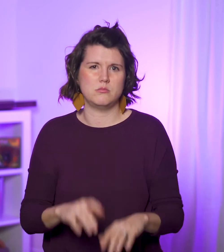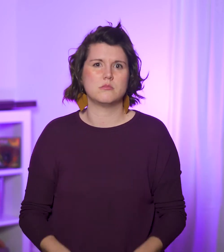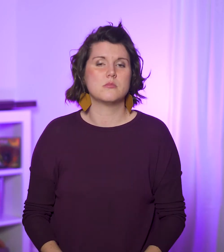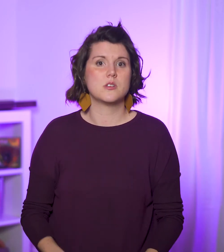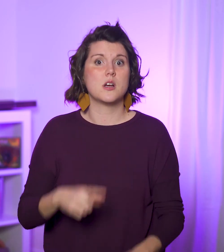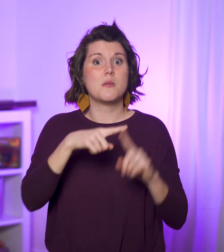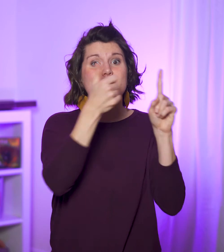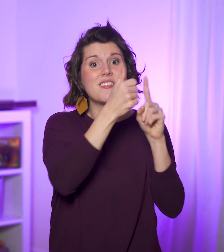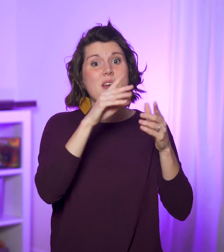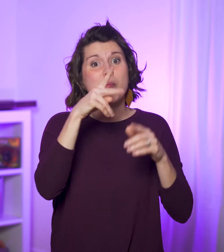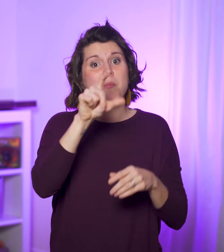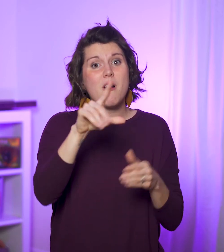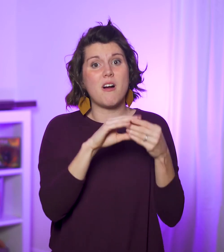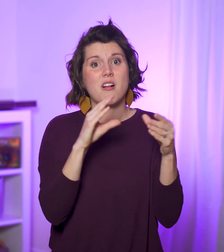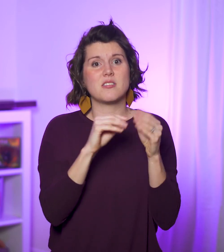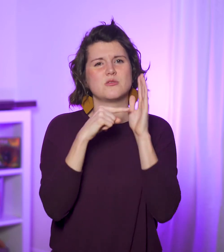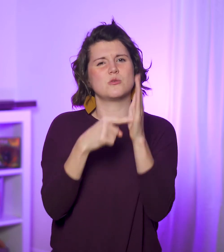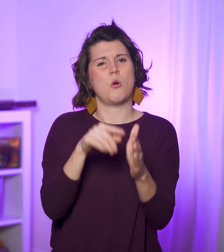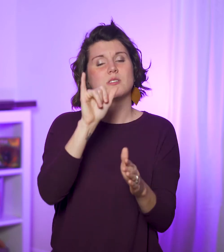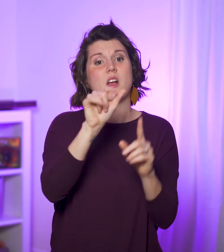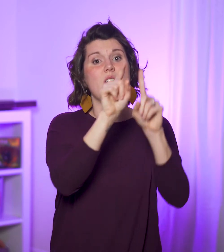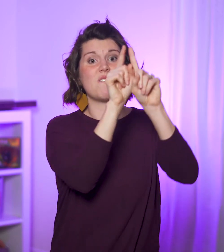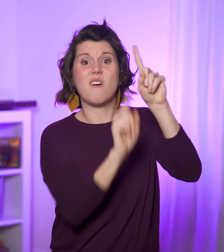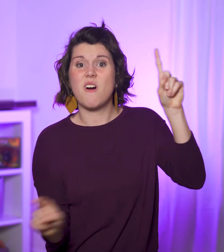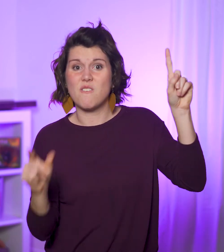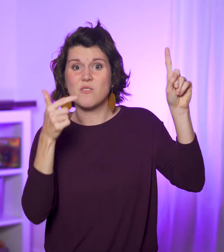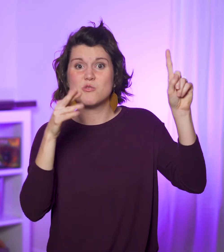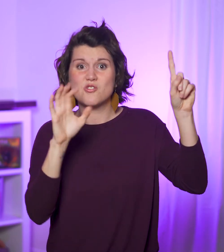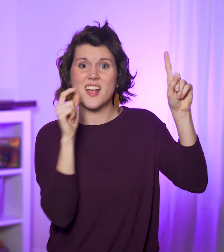But Paul shows us that falling from grace